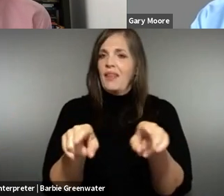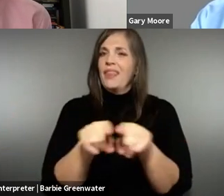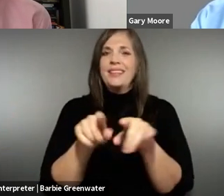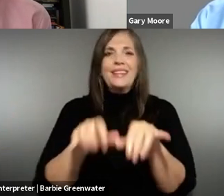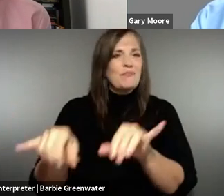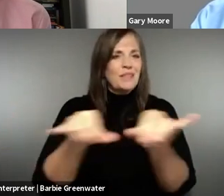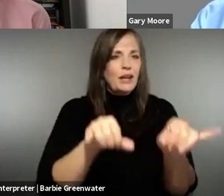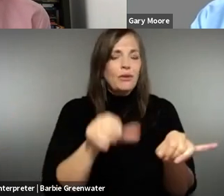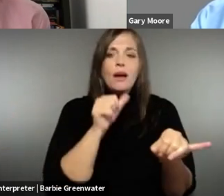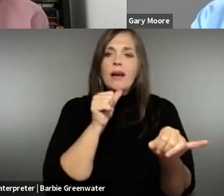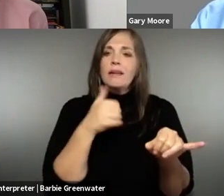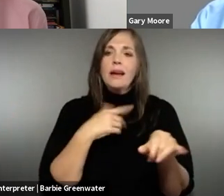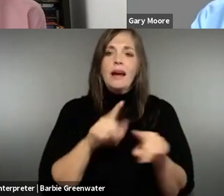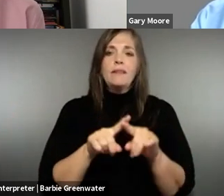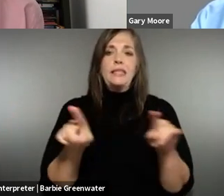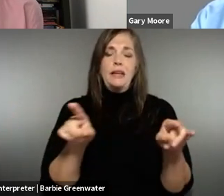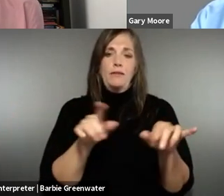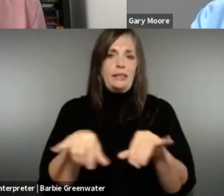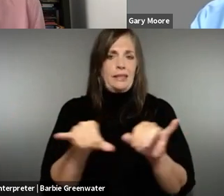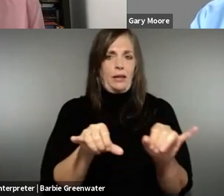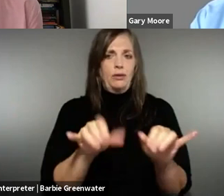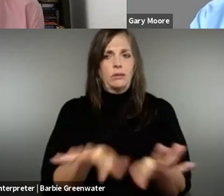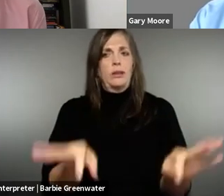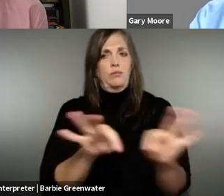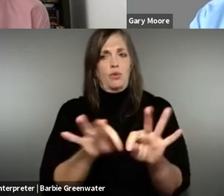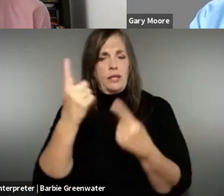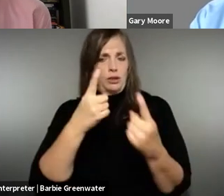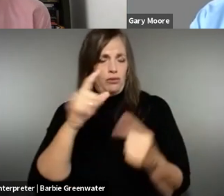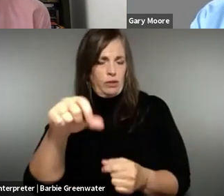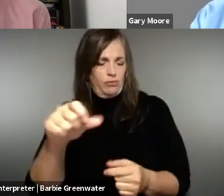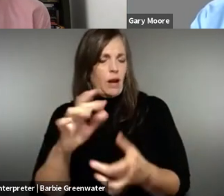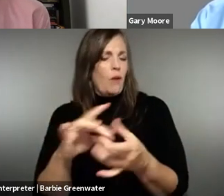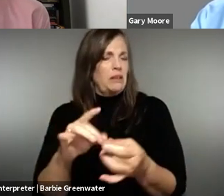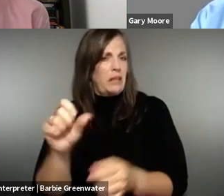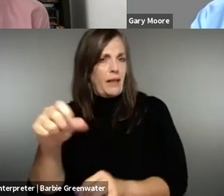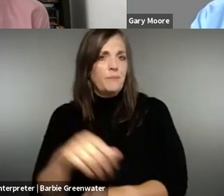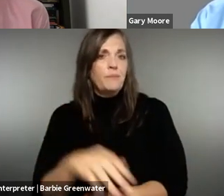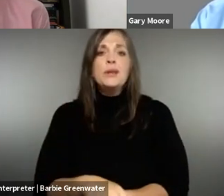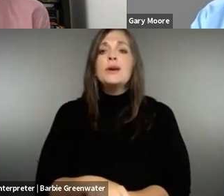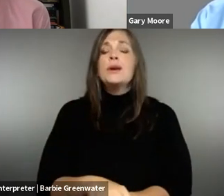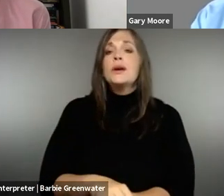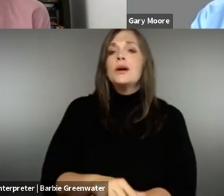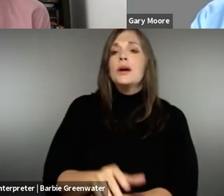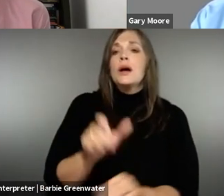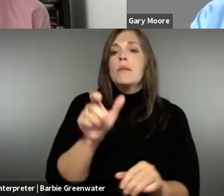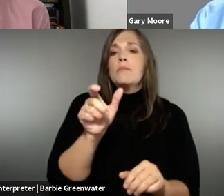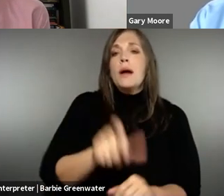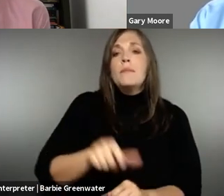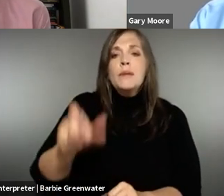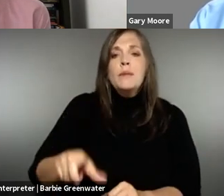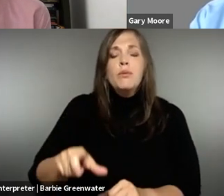use the same standard and to add the necessary annex, and not to have different standards for supporting the regulation. Having